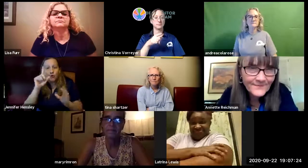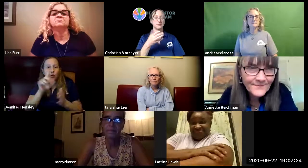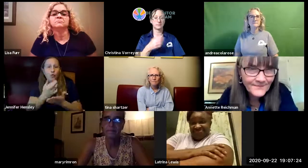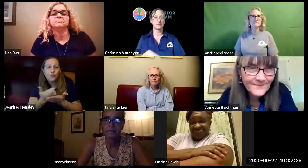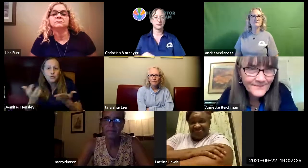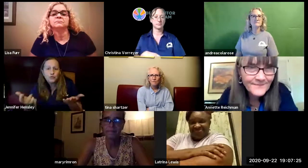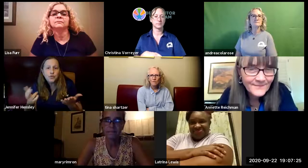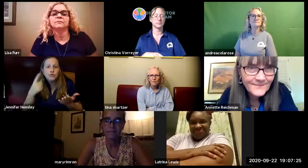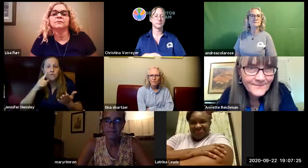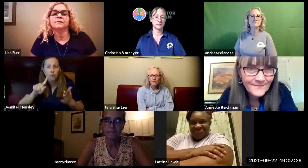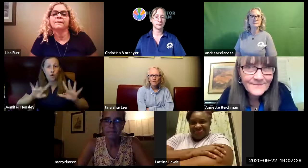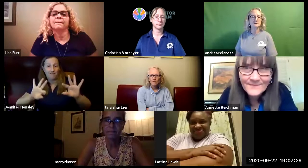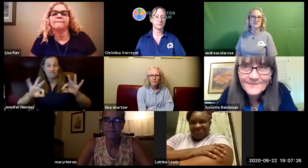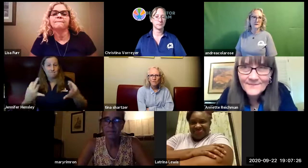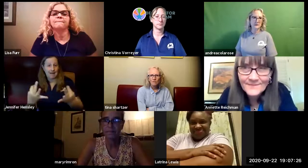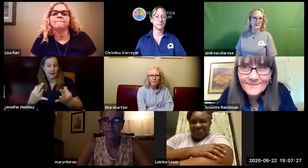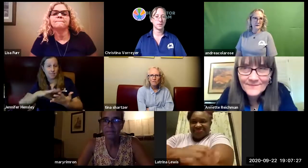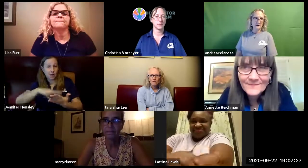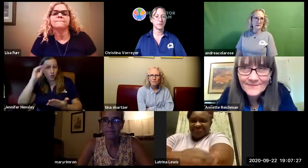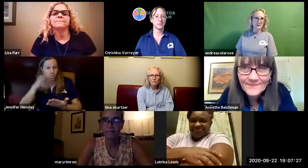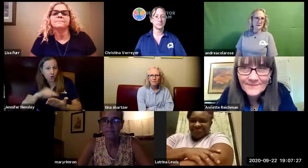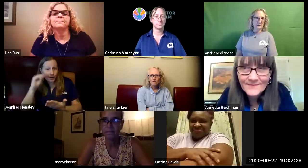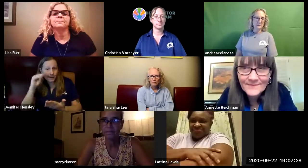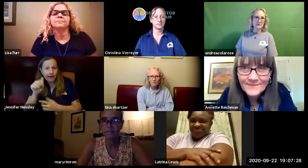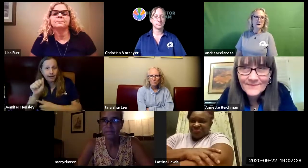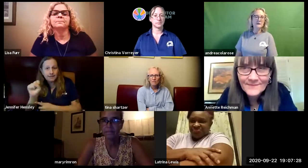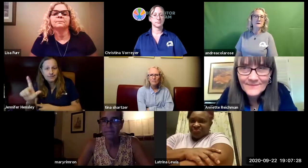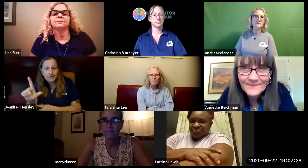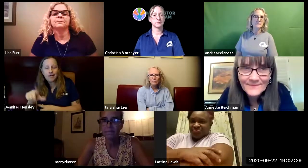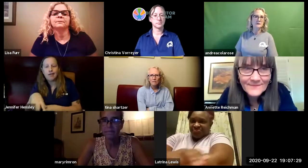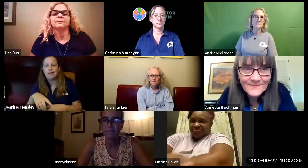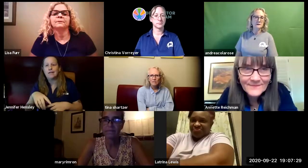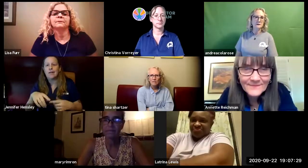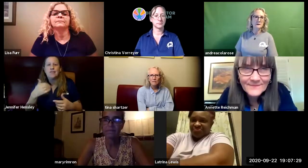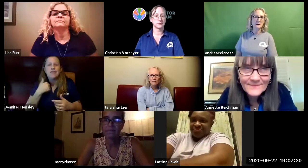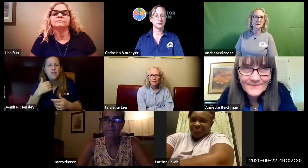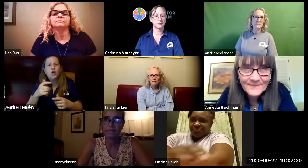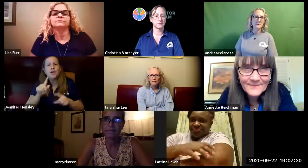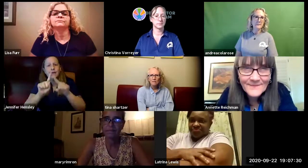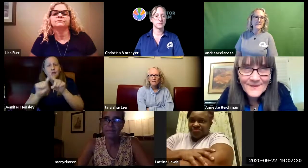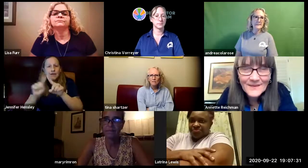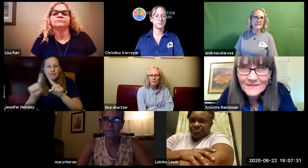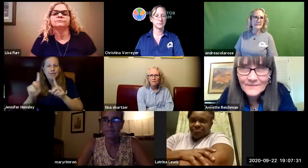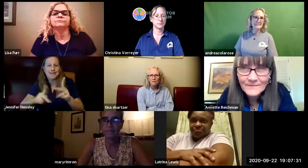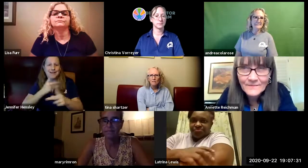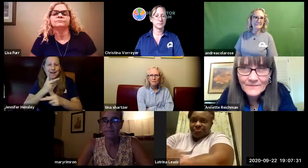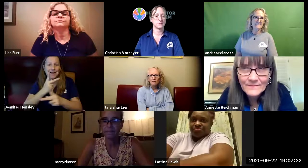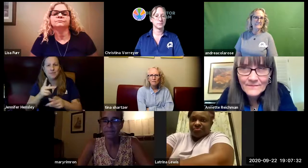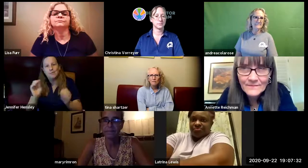and this is jennifer if you're looking for resources